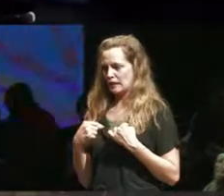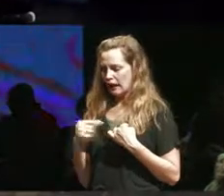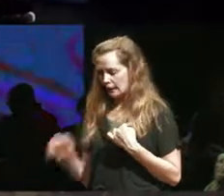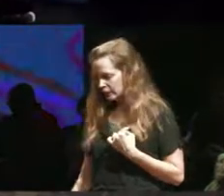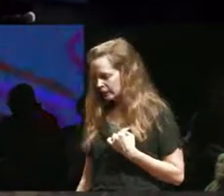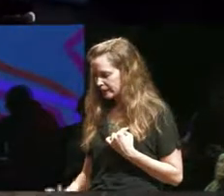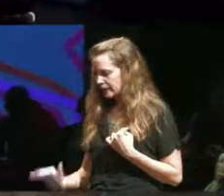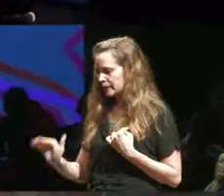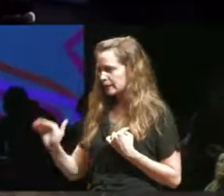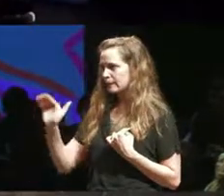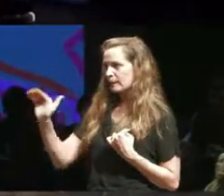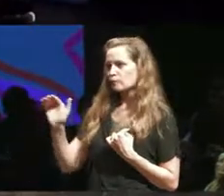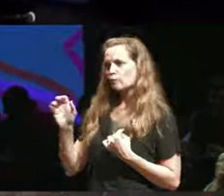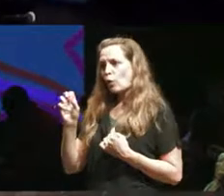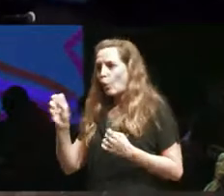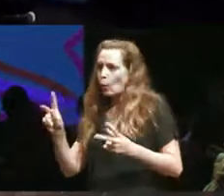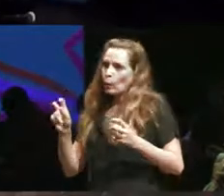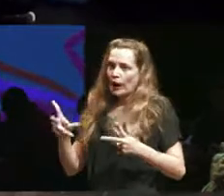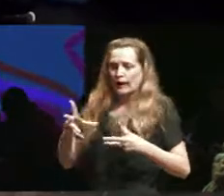that's okay and you know we can do whatever I want with that become proud